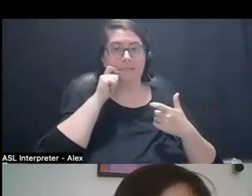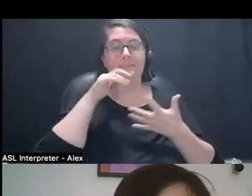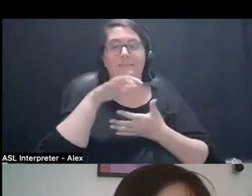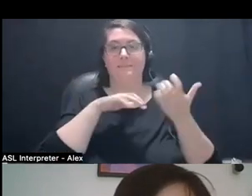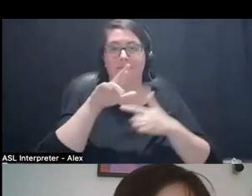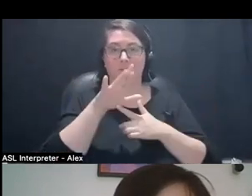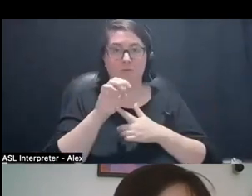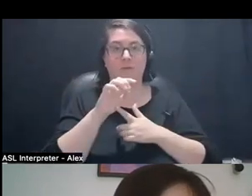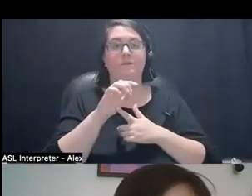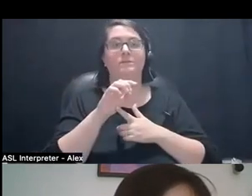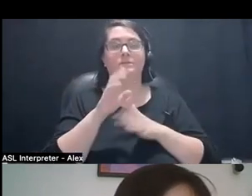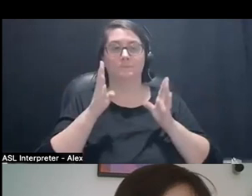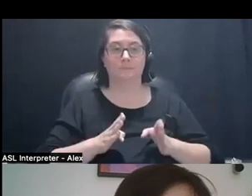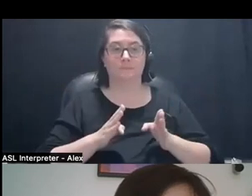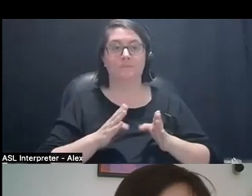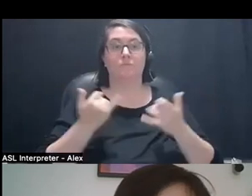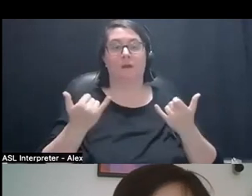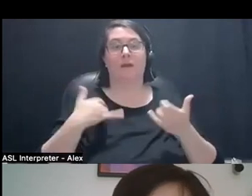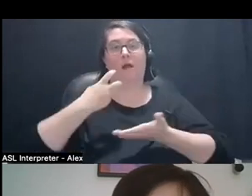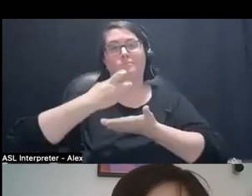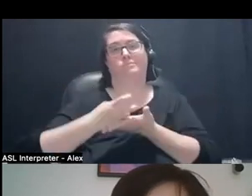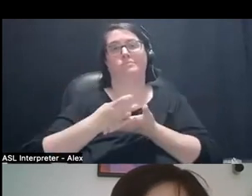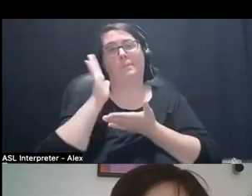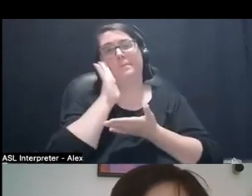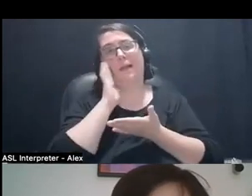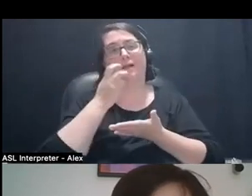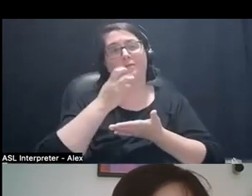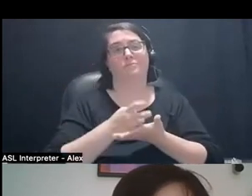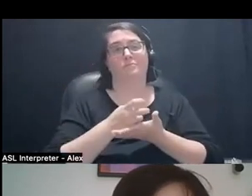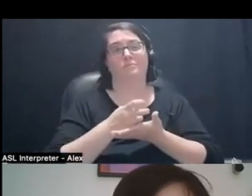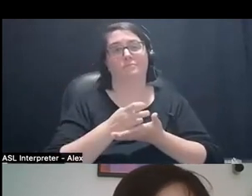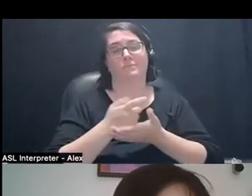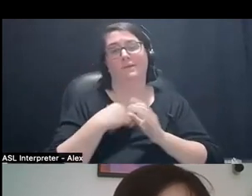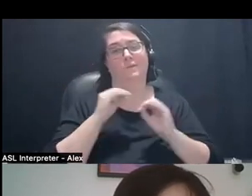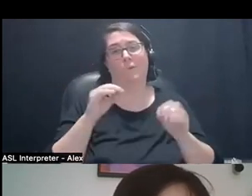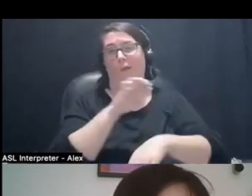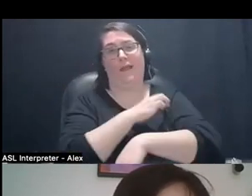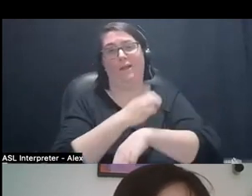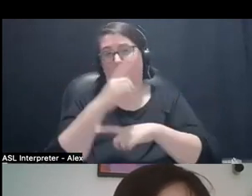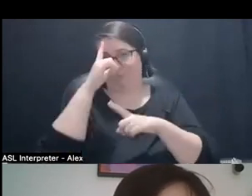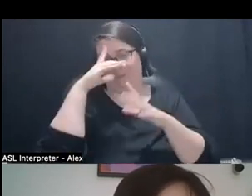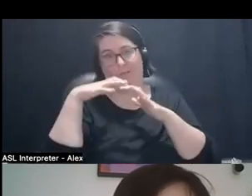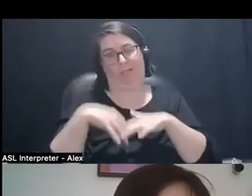I'm currently reclining on my bed because I have no energy and my brain feels like mud.